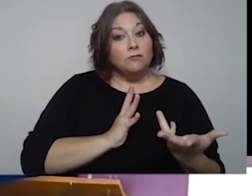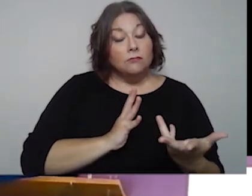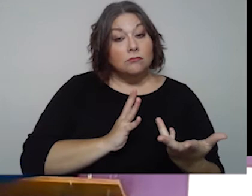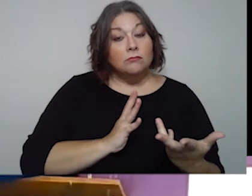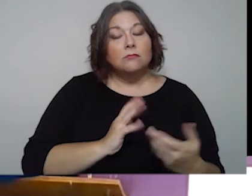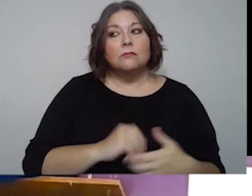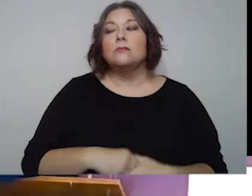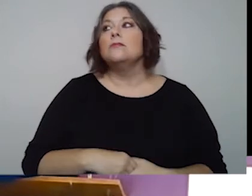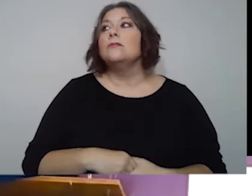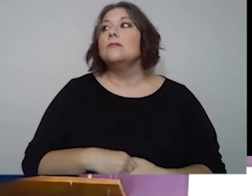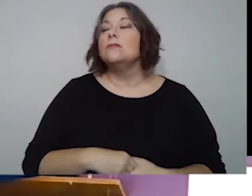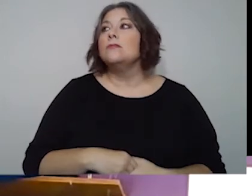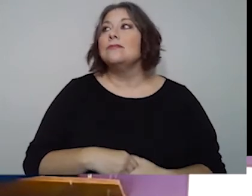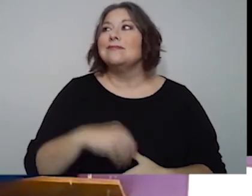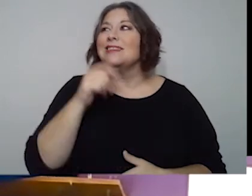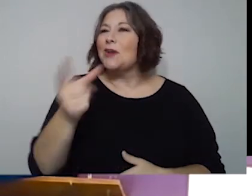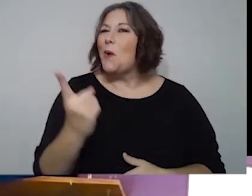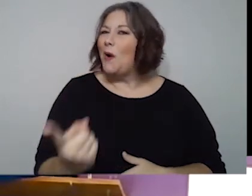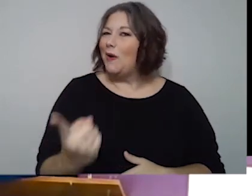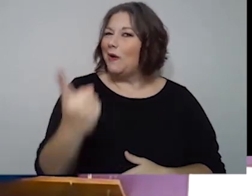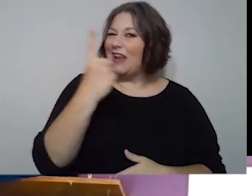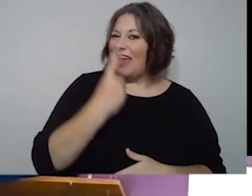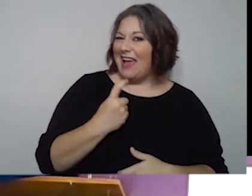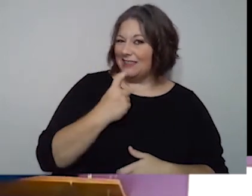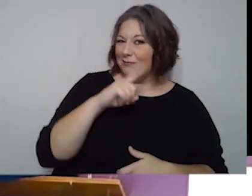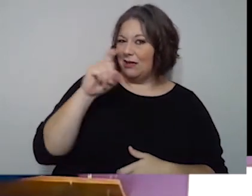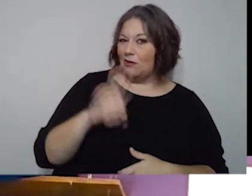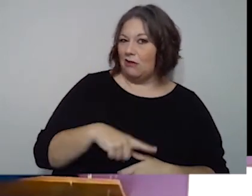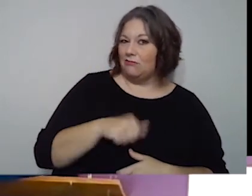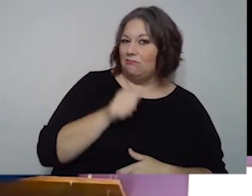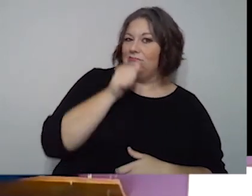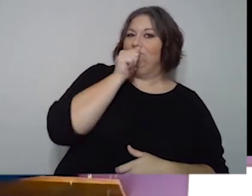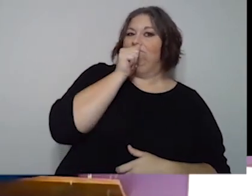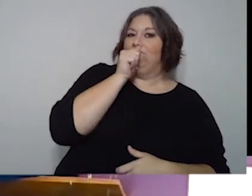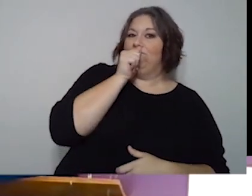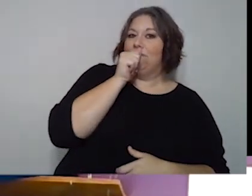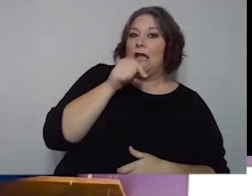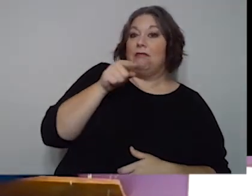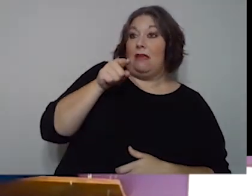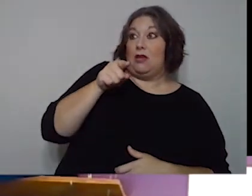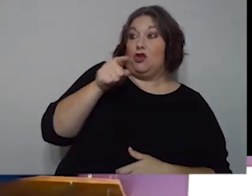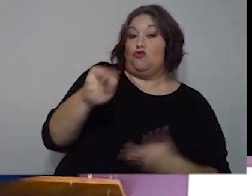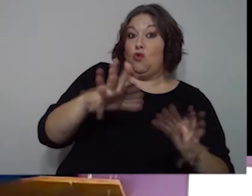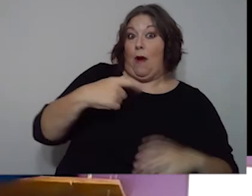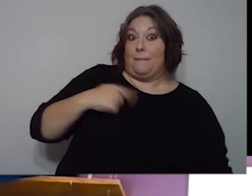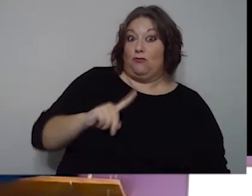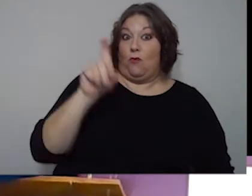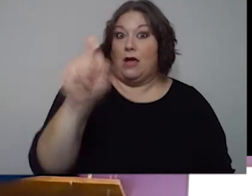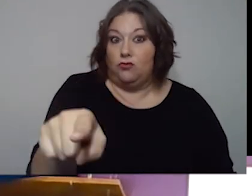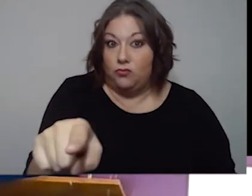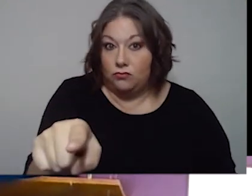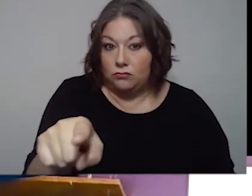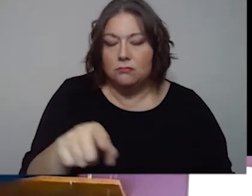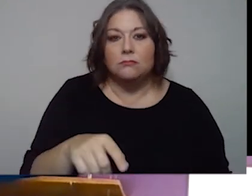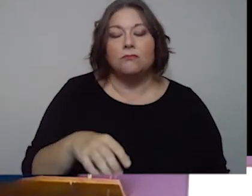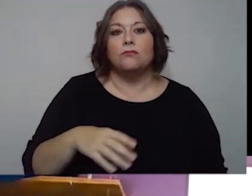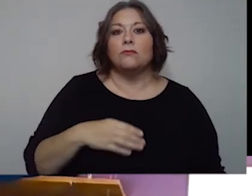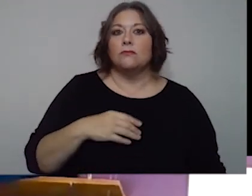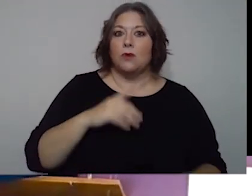don't ask me something that you wouldn't want me asking you . . . don't ask overly personal